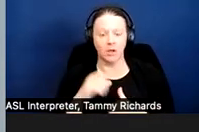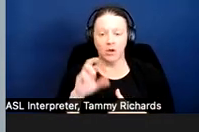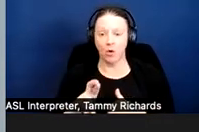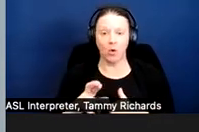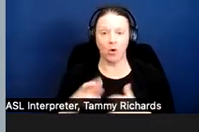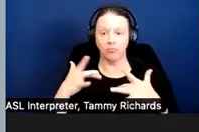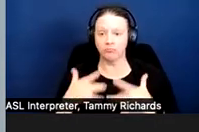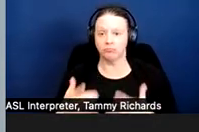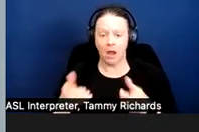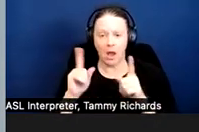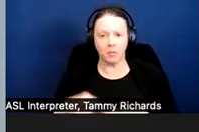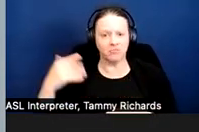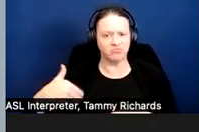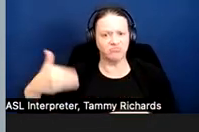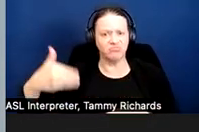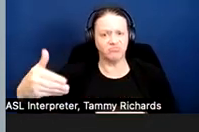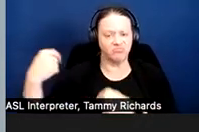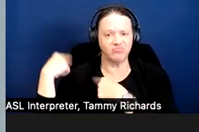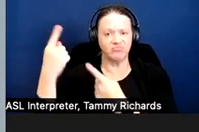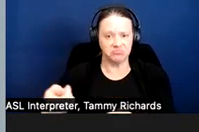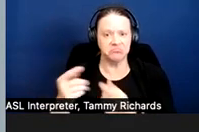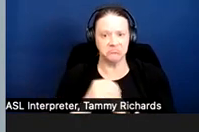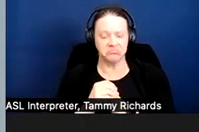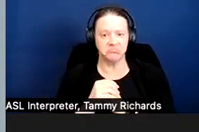Is it a type of an accommodation that people with disabilities often get?